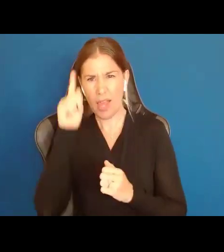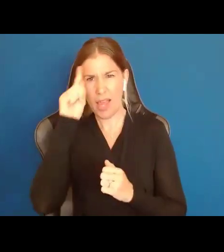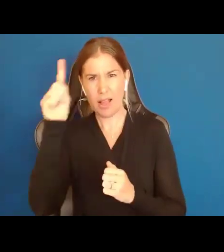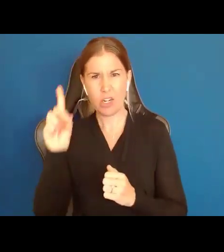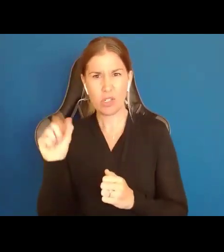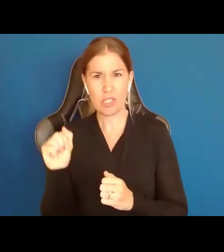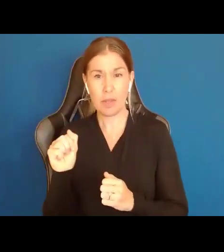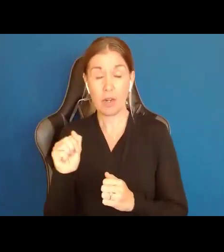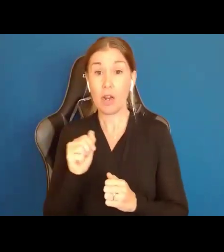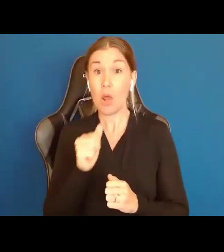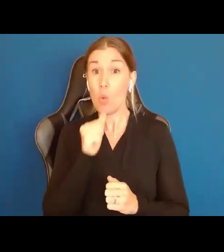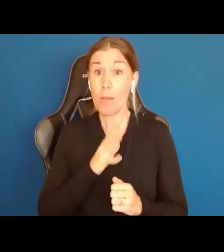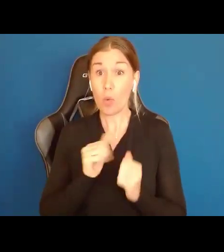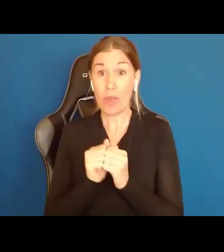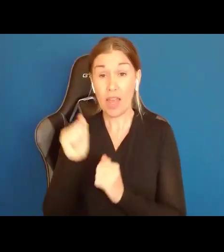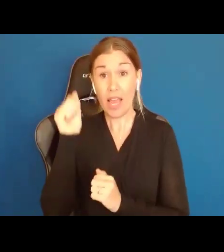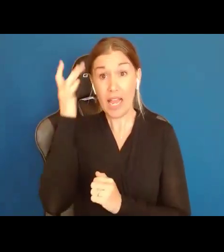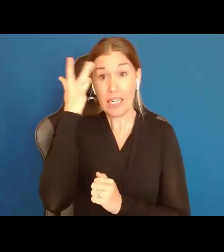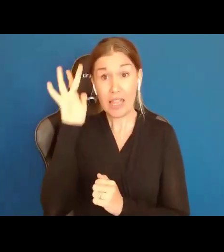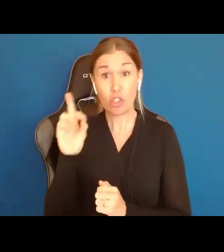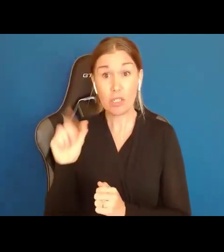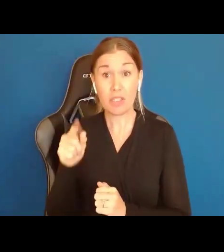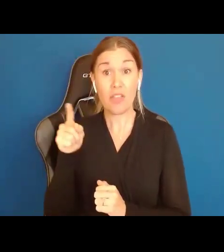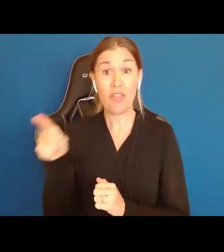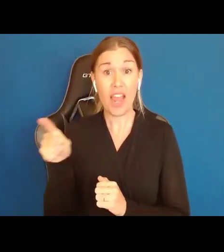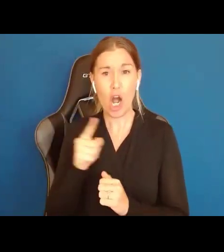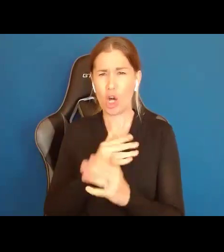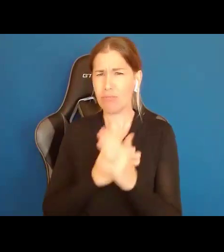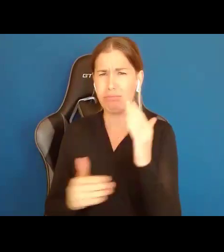Women with intellectual disabilities are exponentially more likely to be abused and